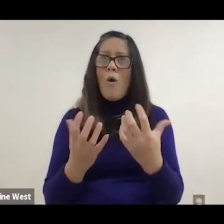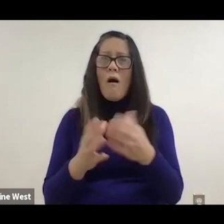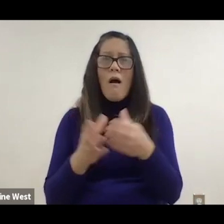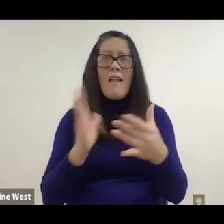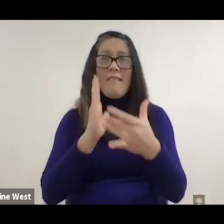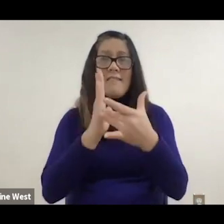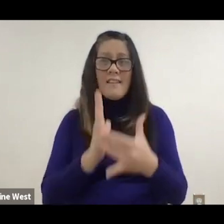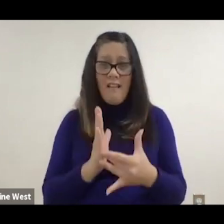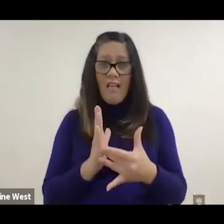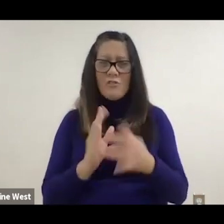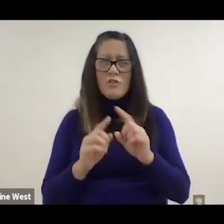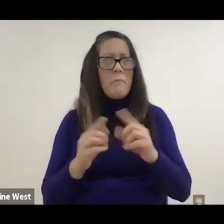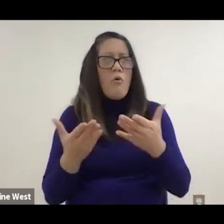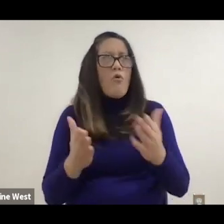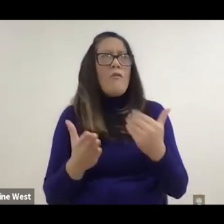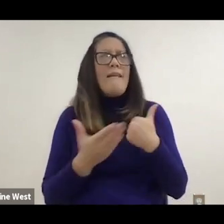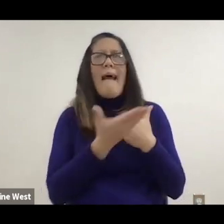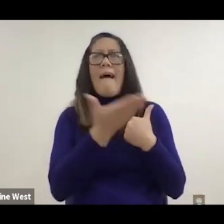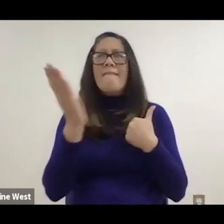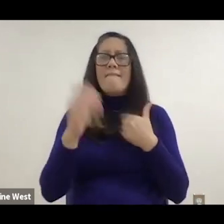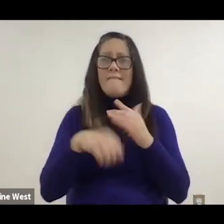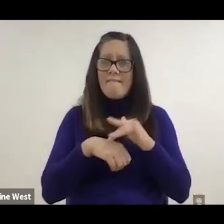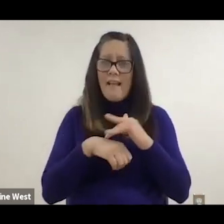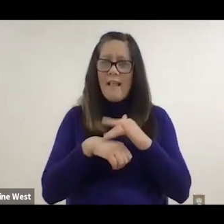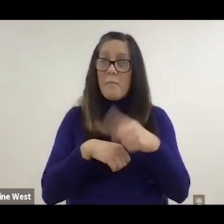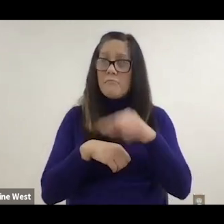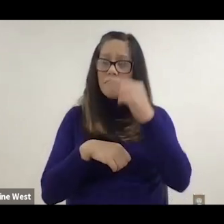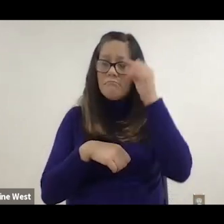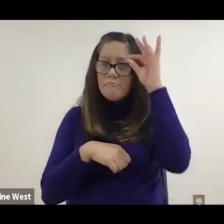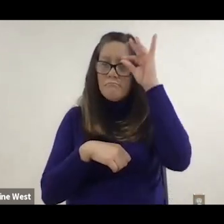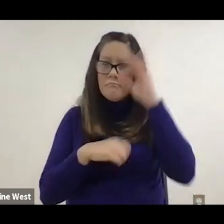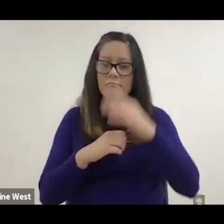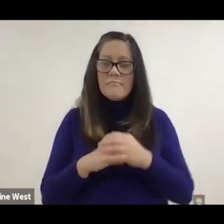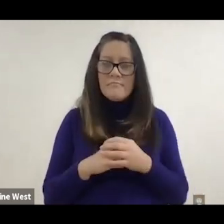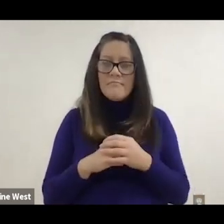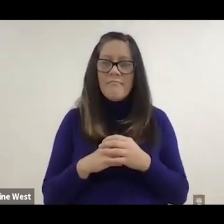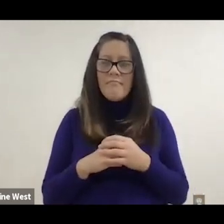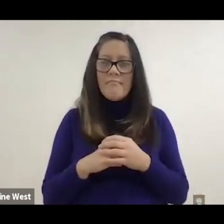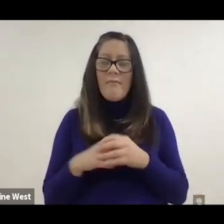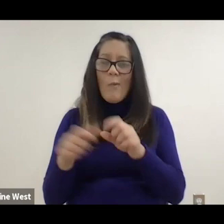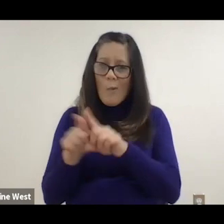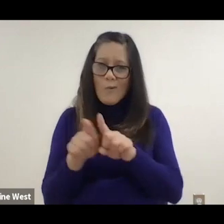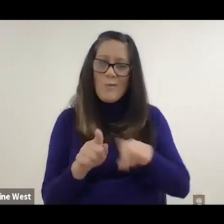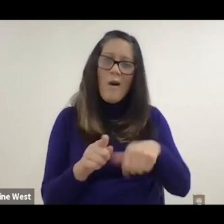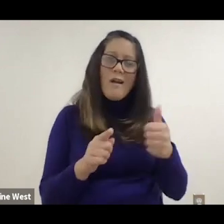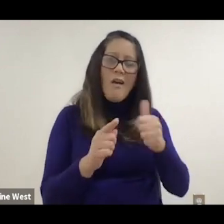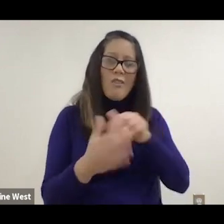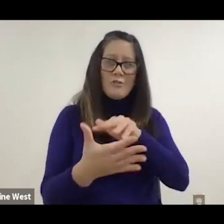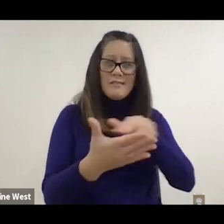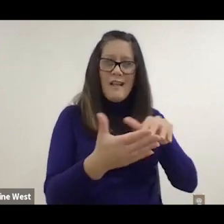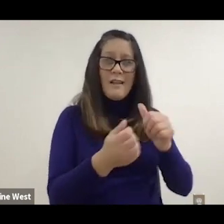commercially existed. And we did a a partner study of clinicians what I found surprising